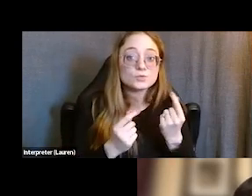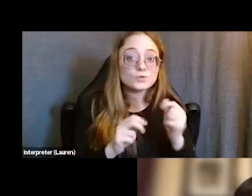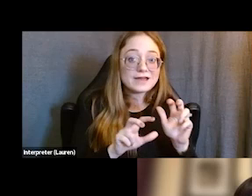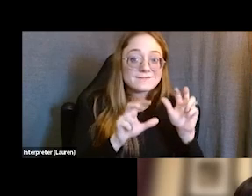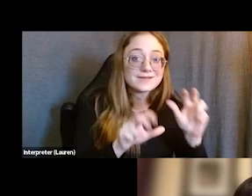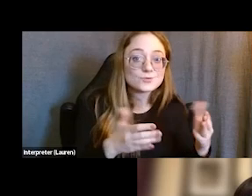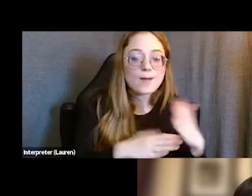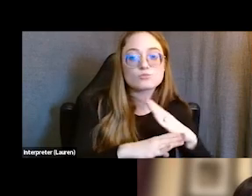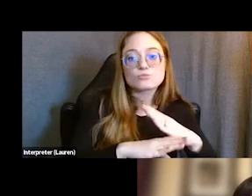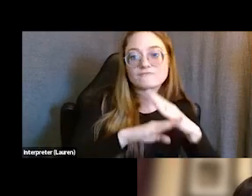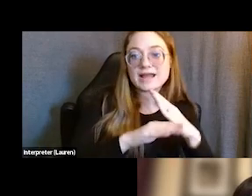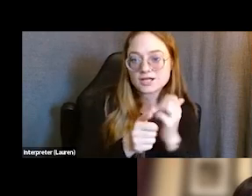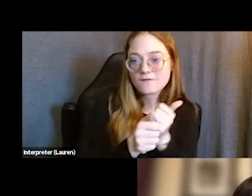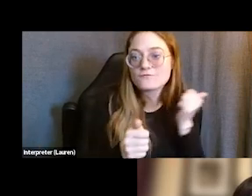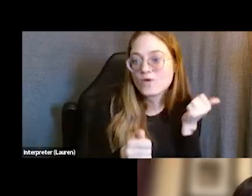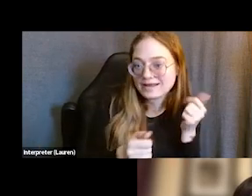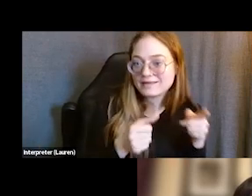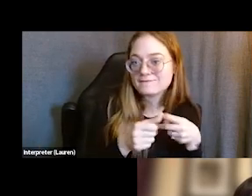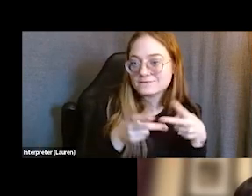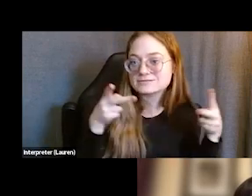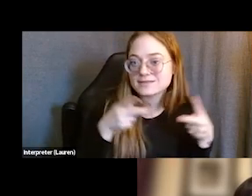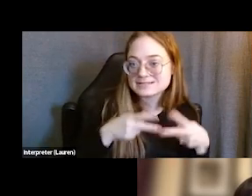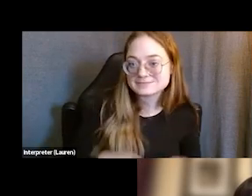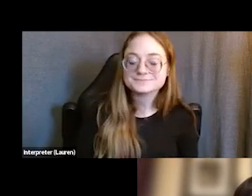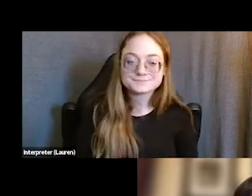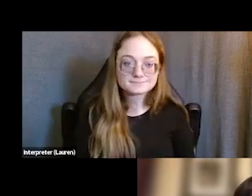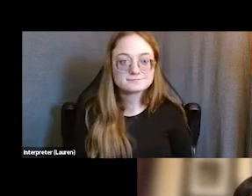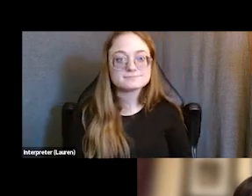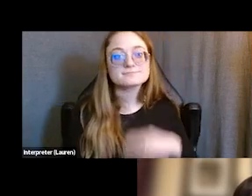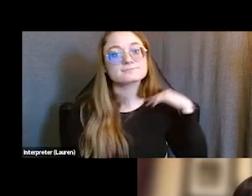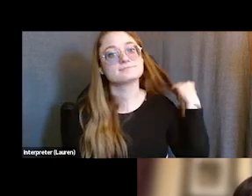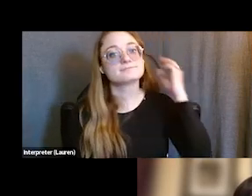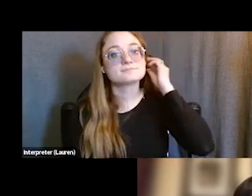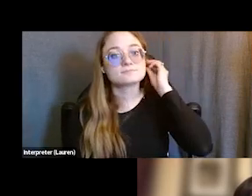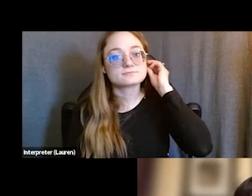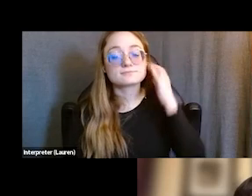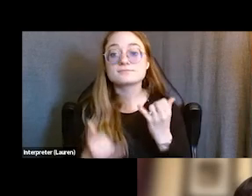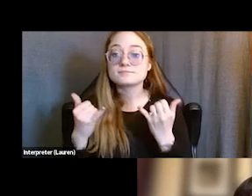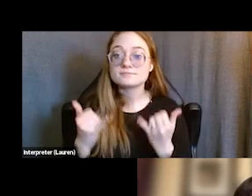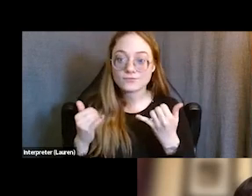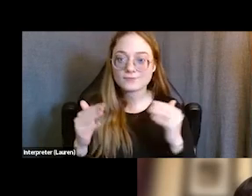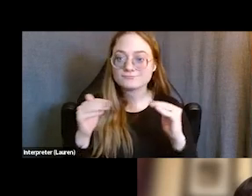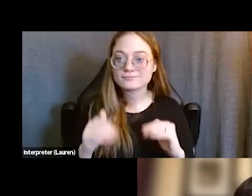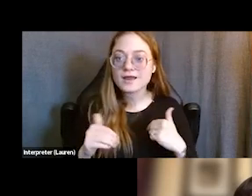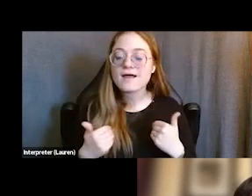In terms of other innovative approaches, we have a guaranteed income program that has is in its second cohort.